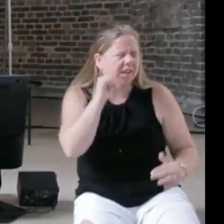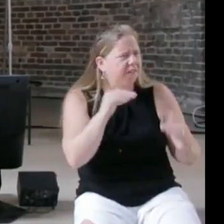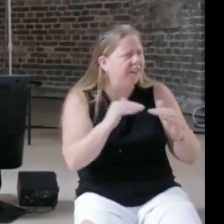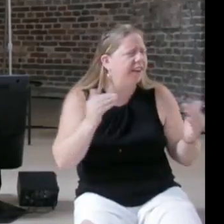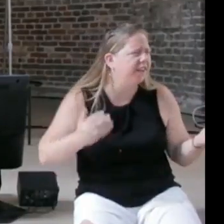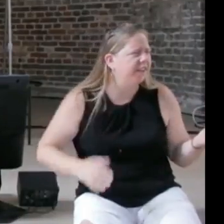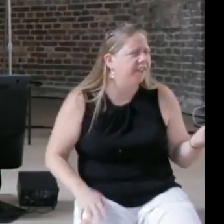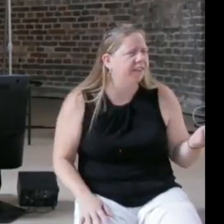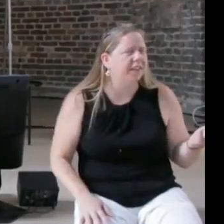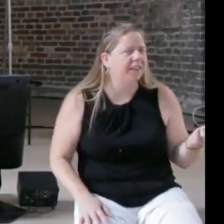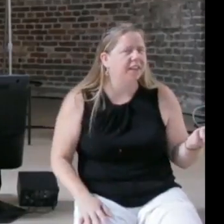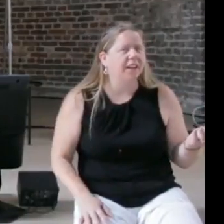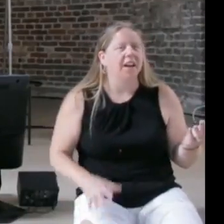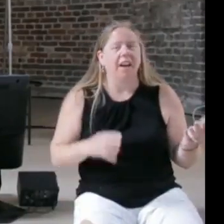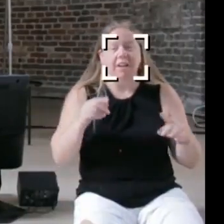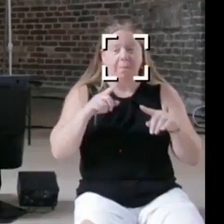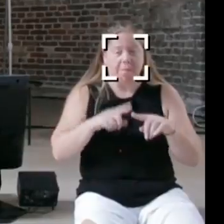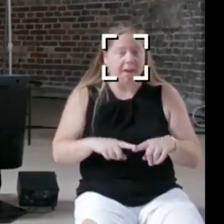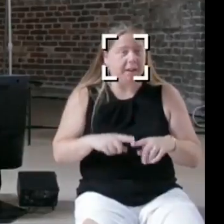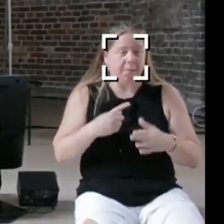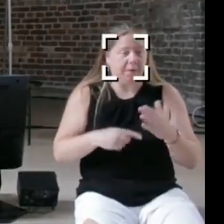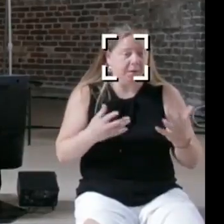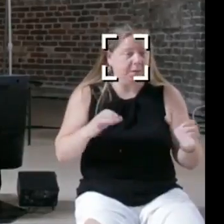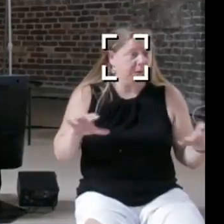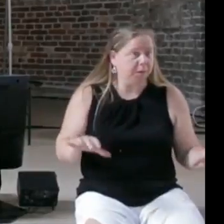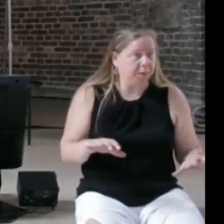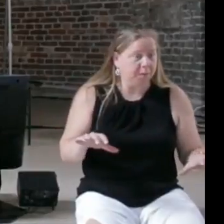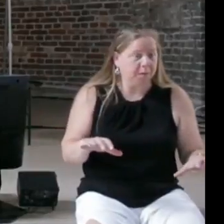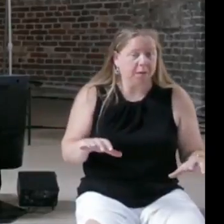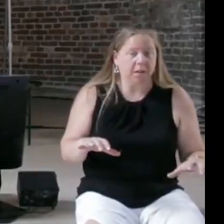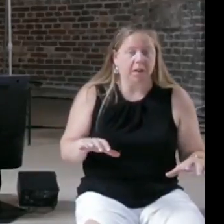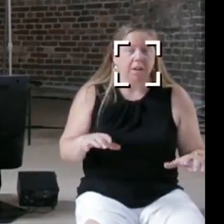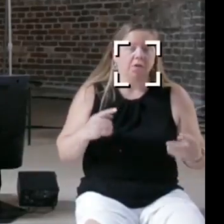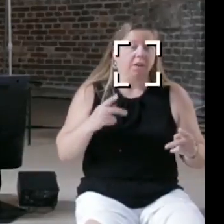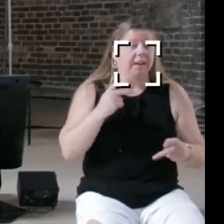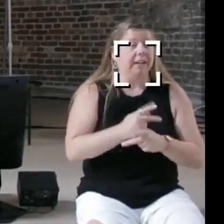where you want to go, whether you're just trying to keep business as usual and punish